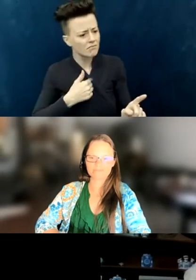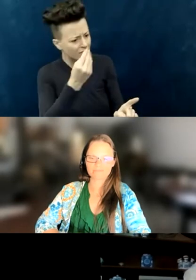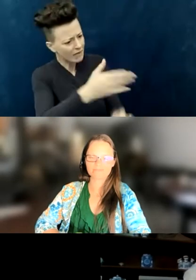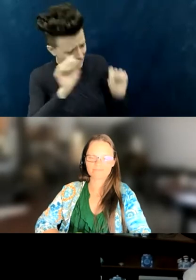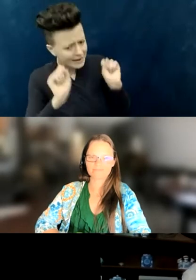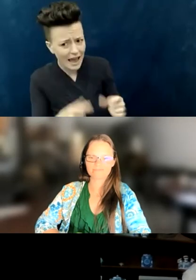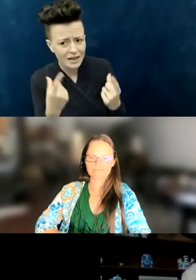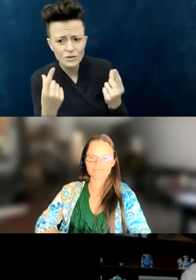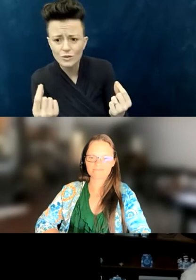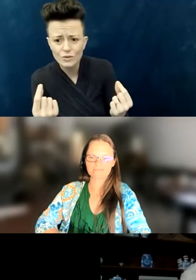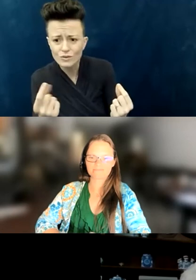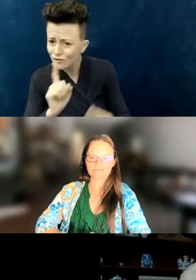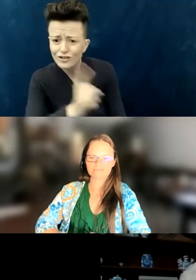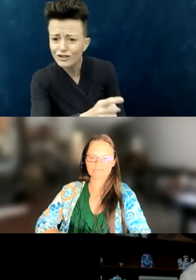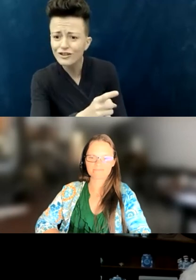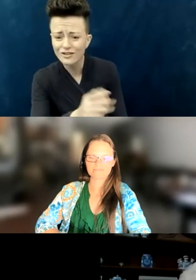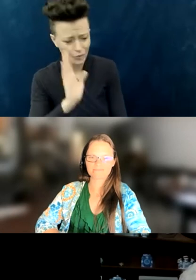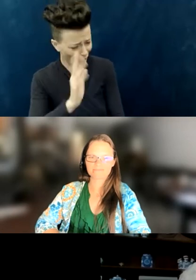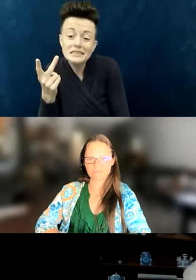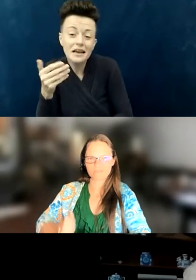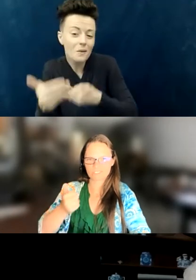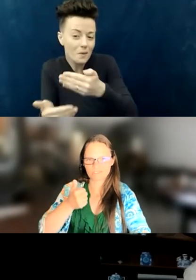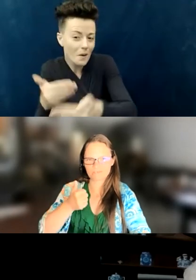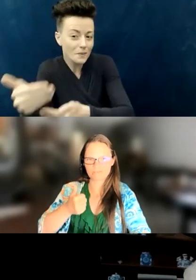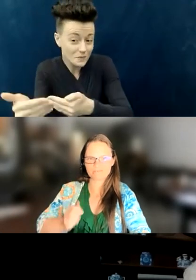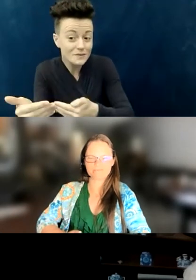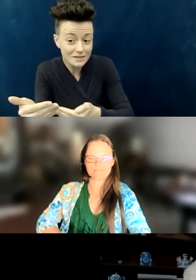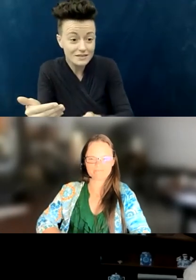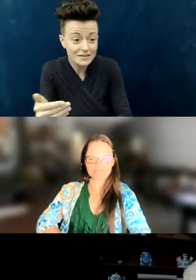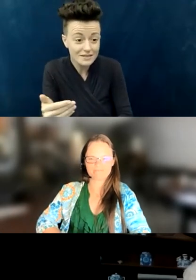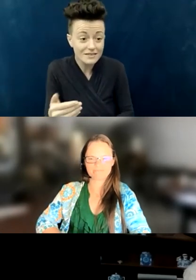"We'll do whatever we need to do." Okay, so we'll see where it goes.